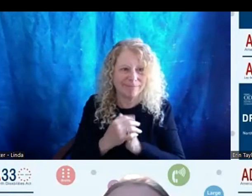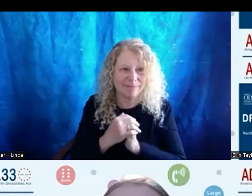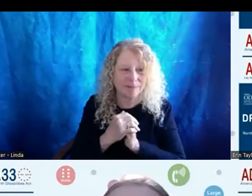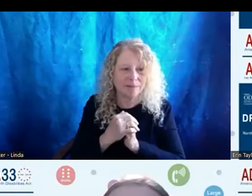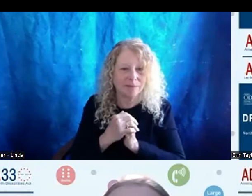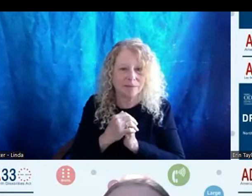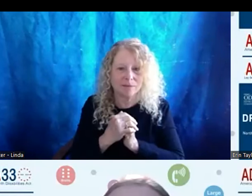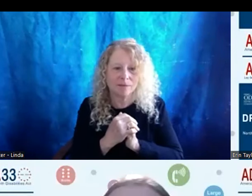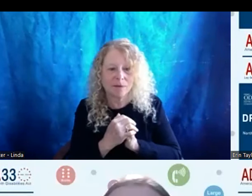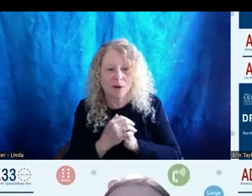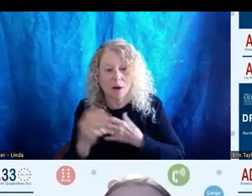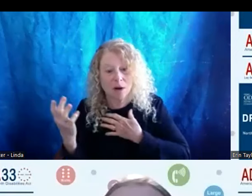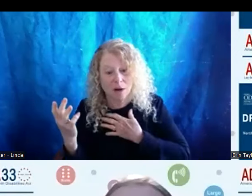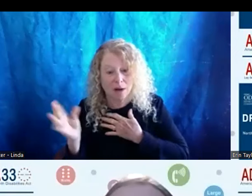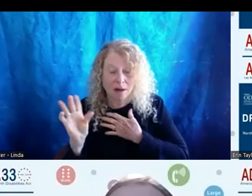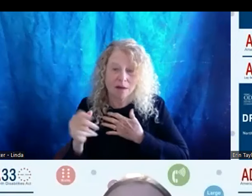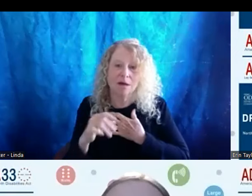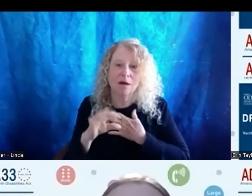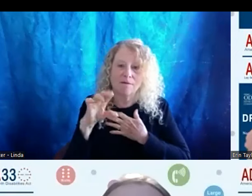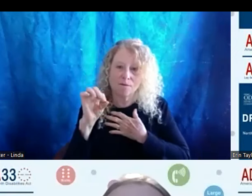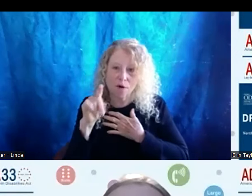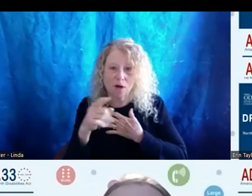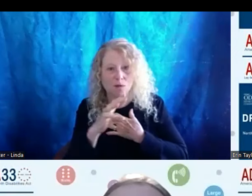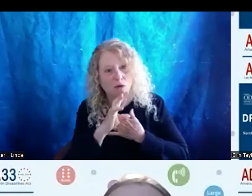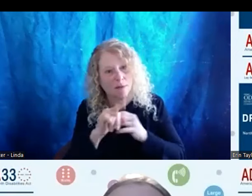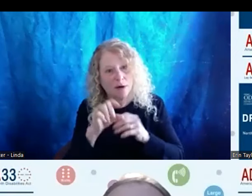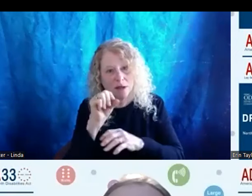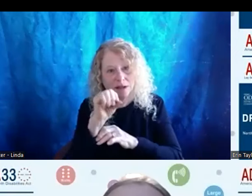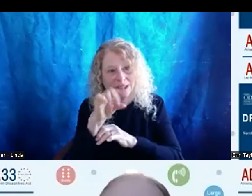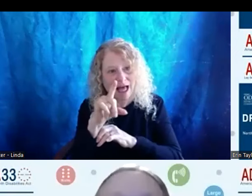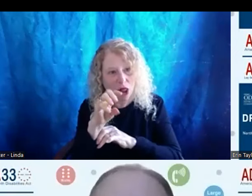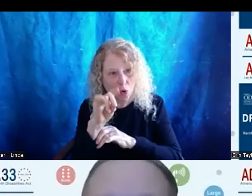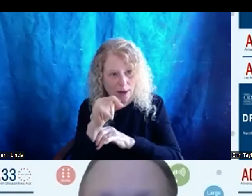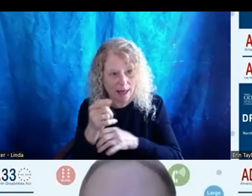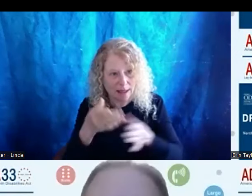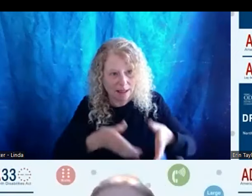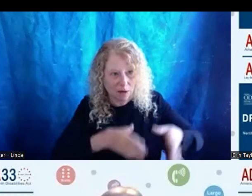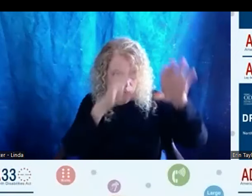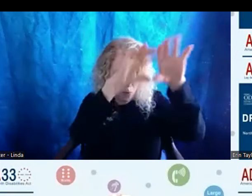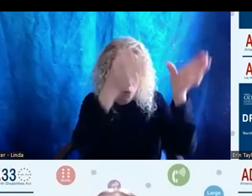My goodness. So, Frank, you talked about siloing. We're going to be talking about that. You know, when when it comes